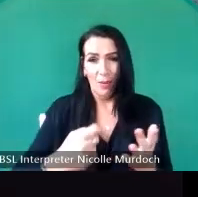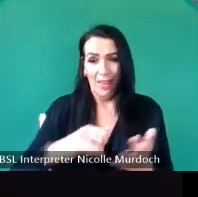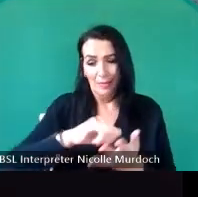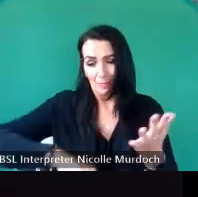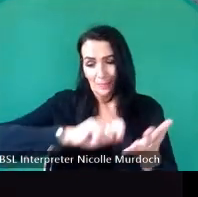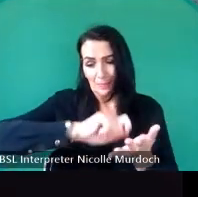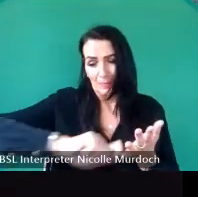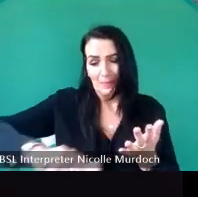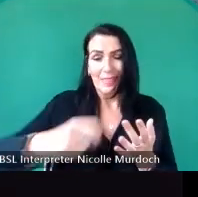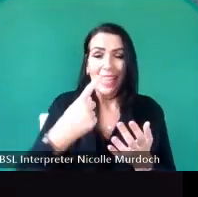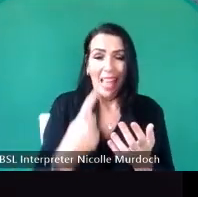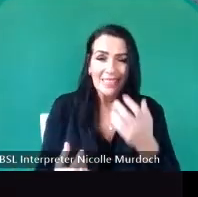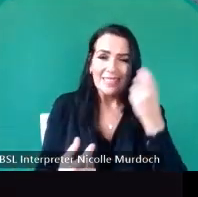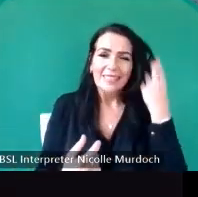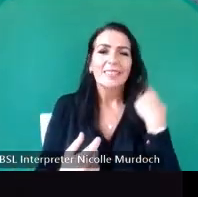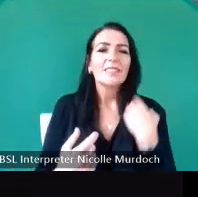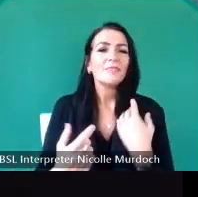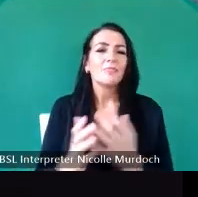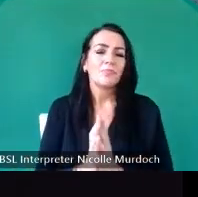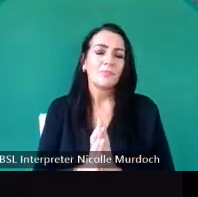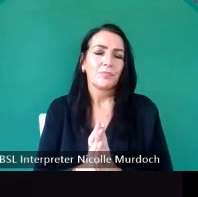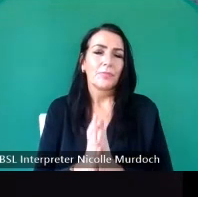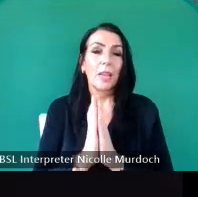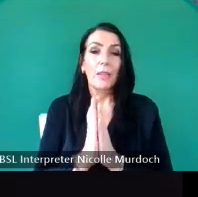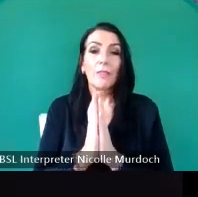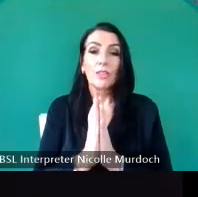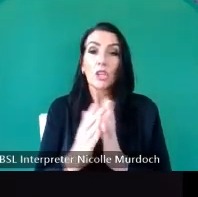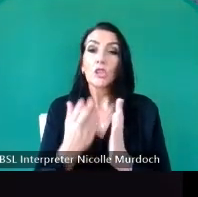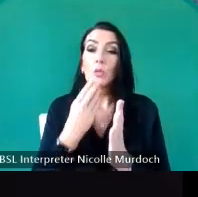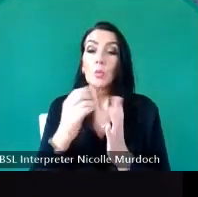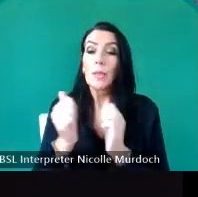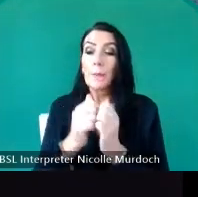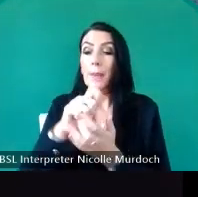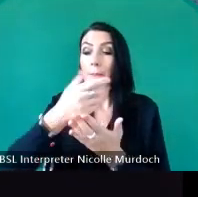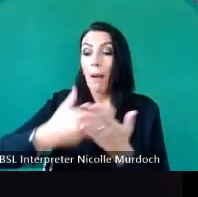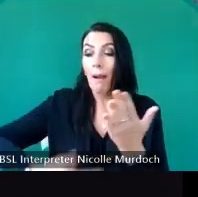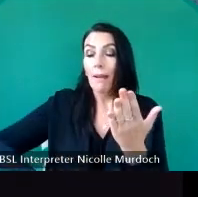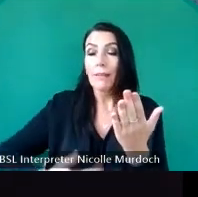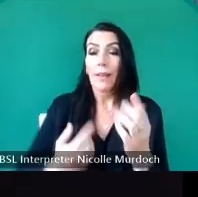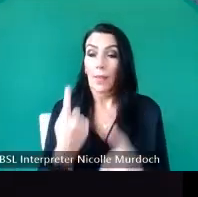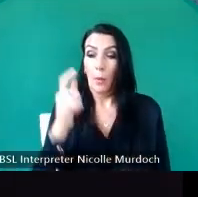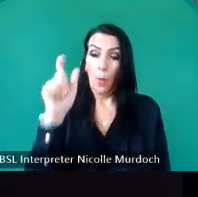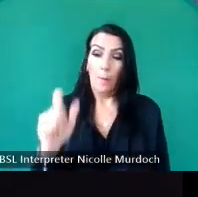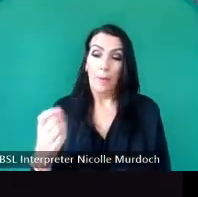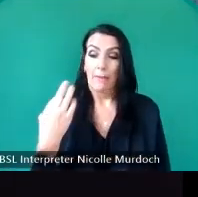if if a church is doing it by a paper then one volunteer can be um appointed to take all the